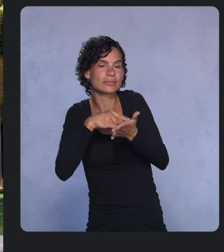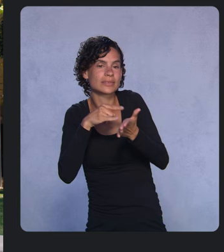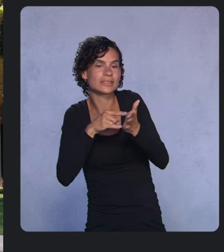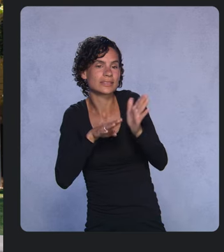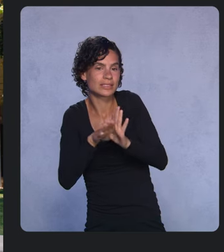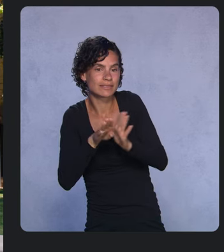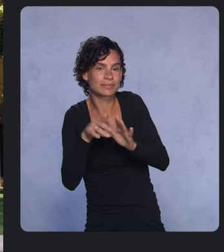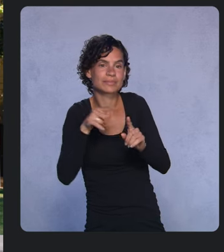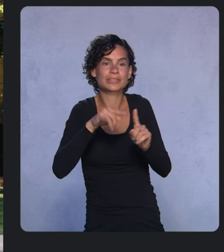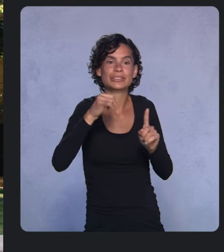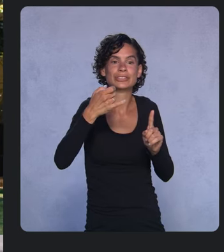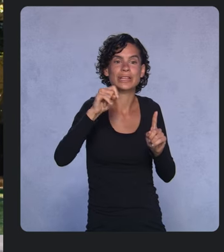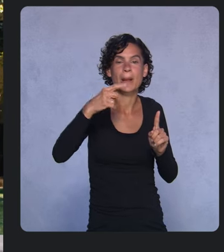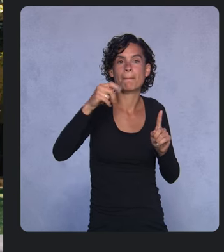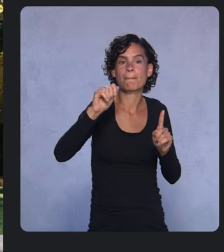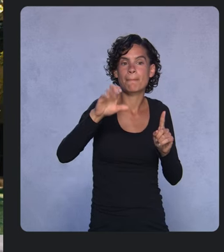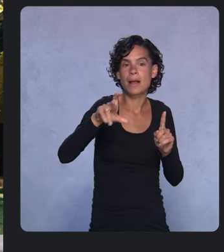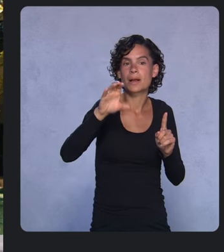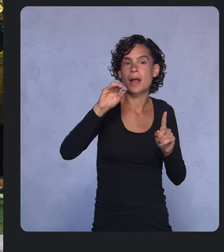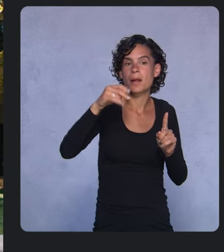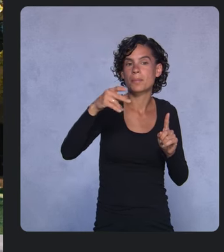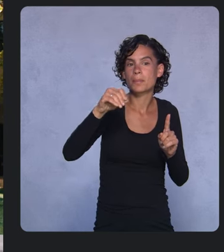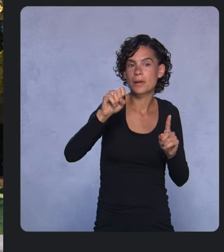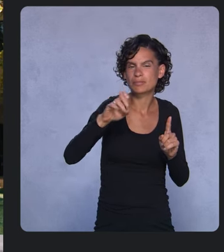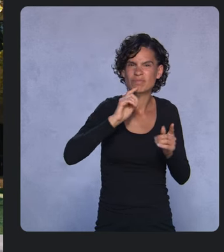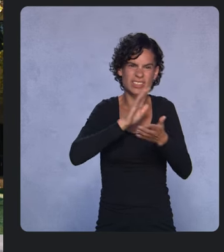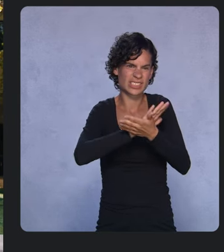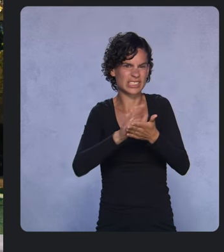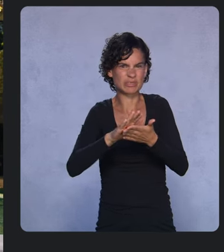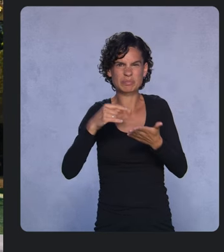and some cool ways we’re working with you to bring your experience to new screens.